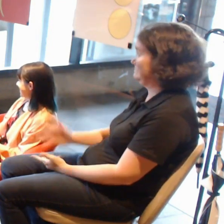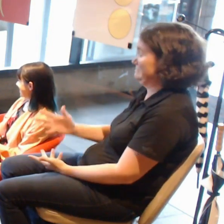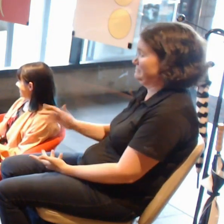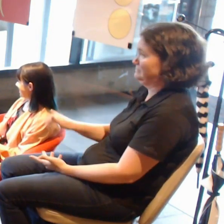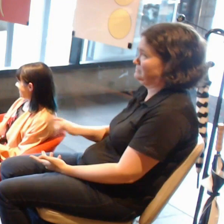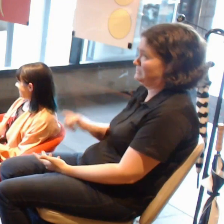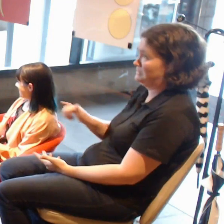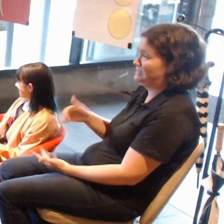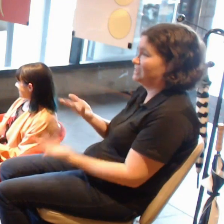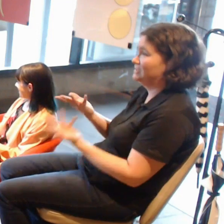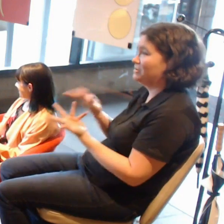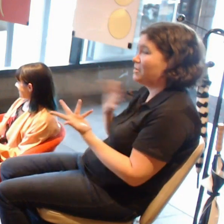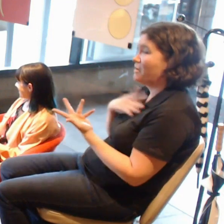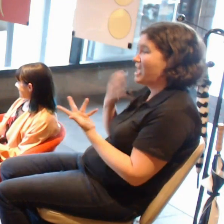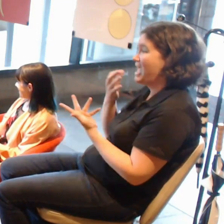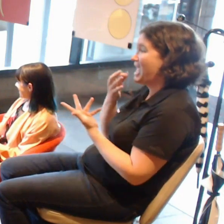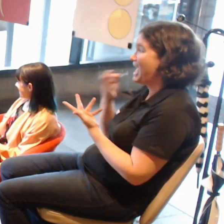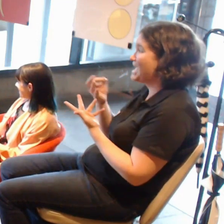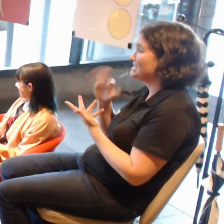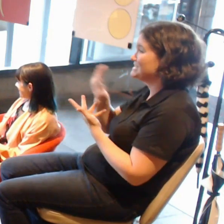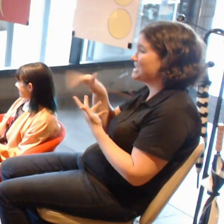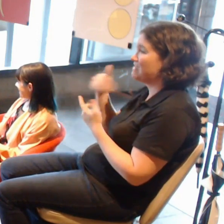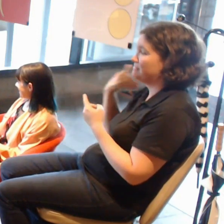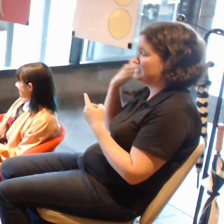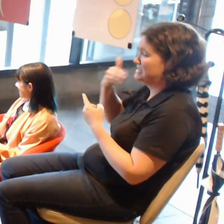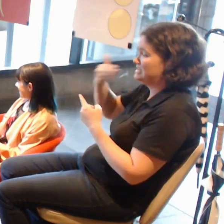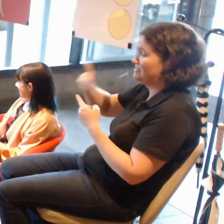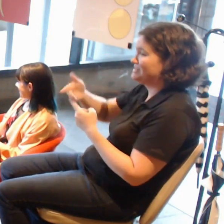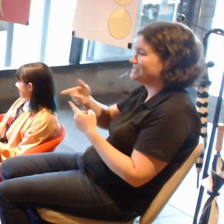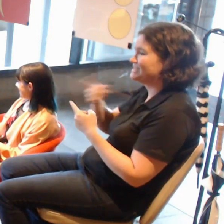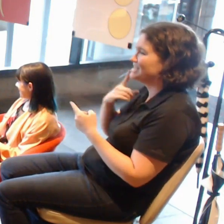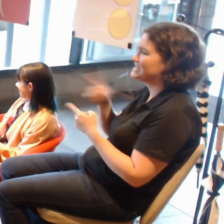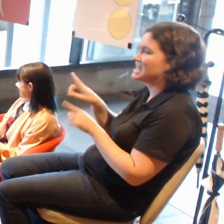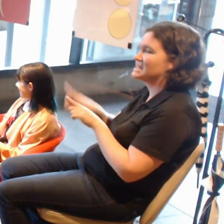Ask every generation above you and they will tell you the generation above you said the same thing, "It was better when we were kids."